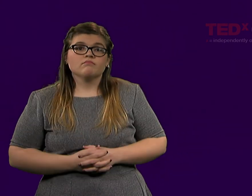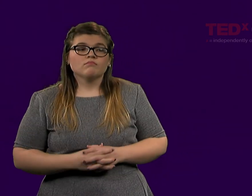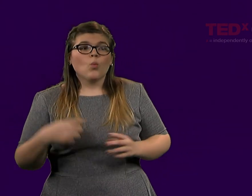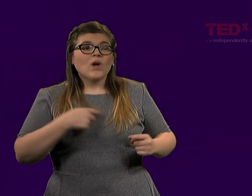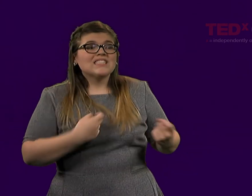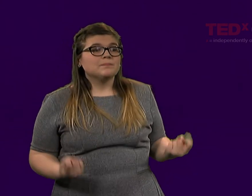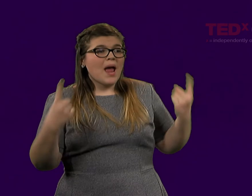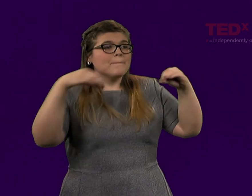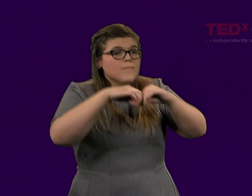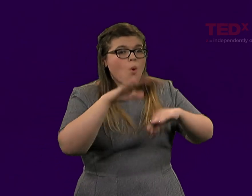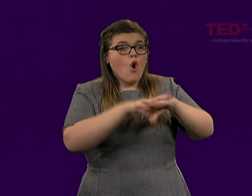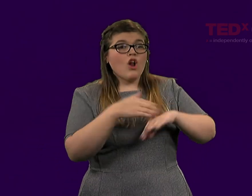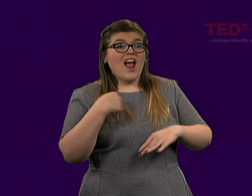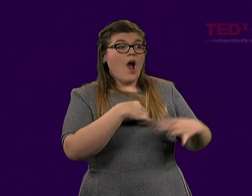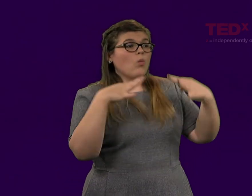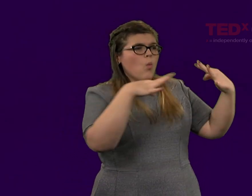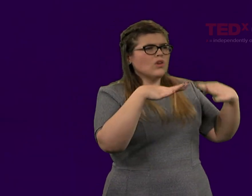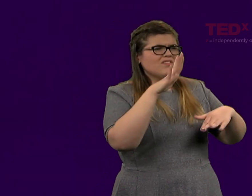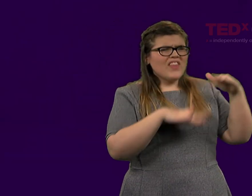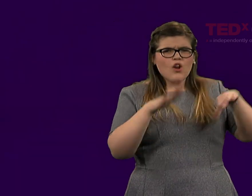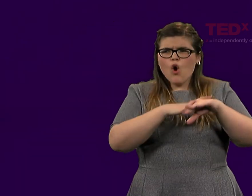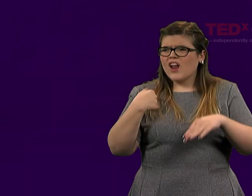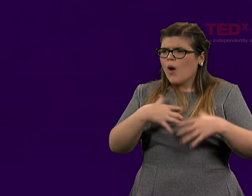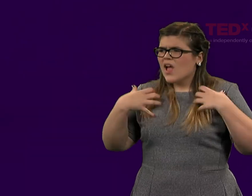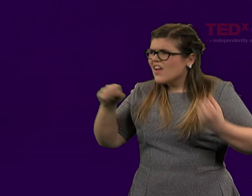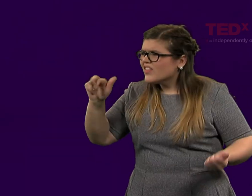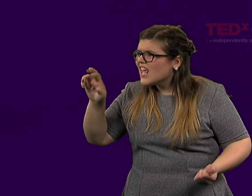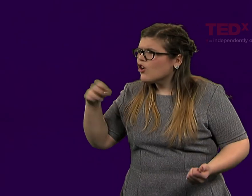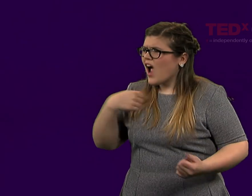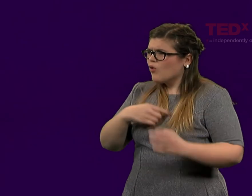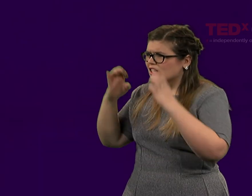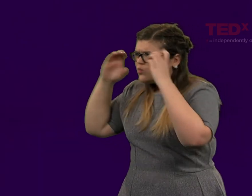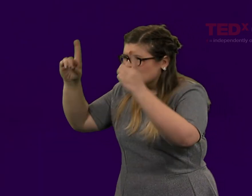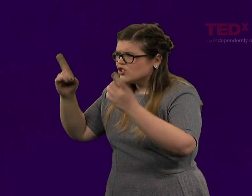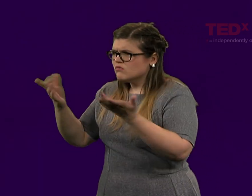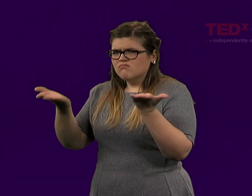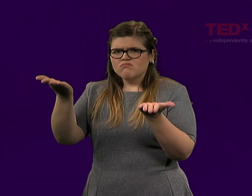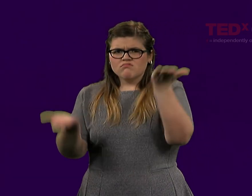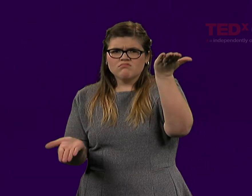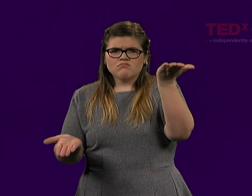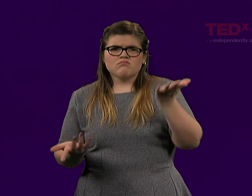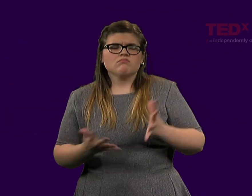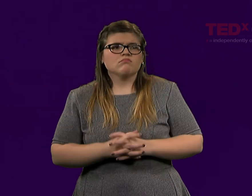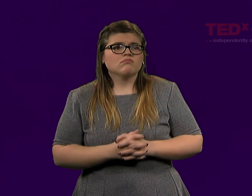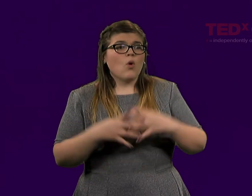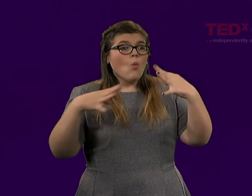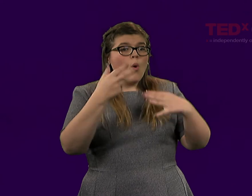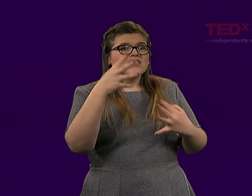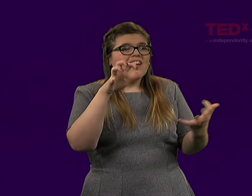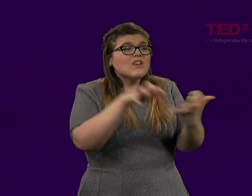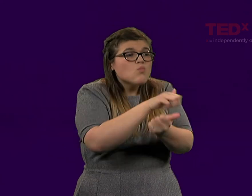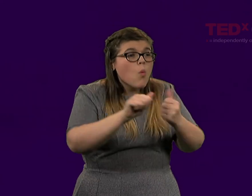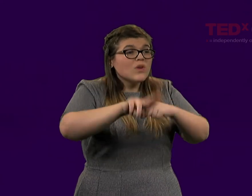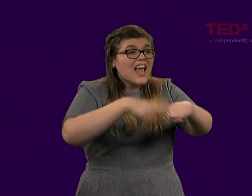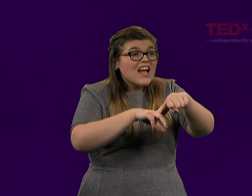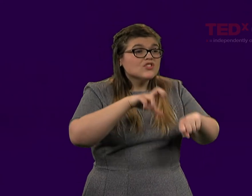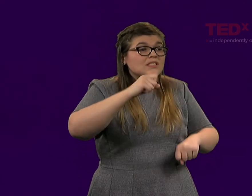than we spend on healthcare and education. War is destroying the nation's fabric!